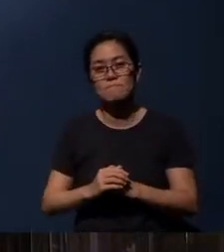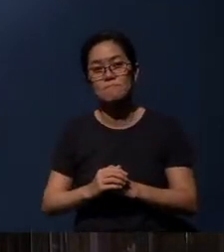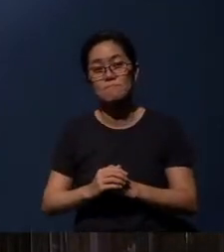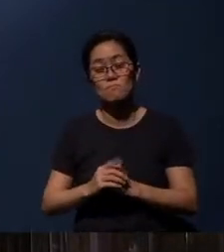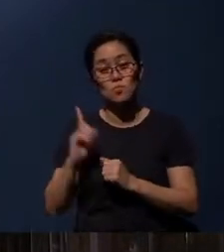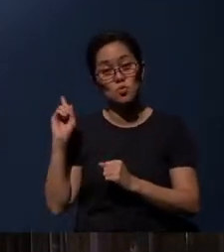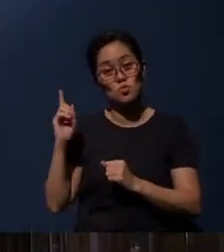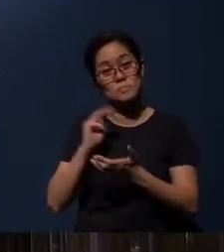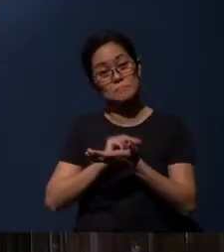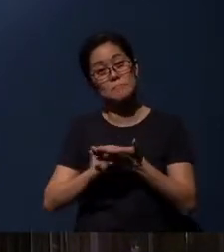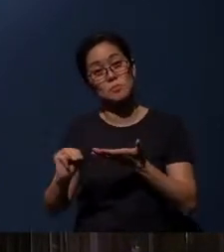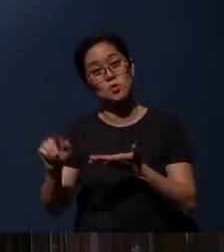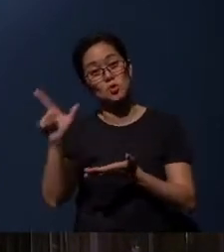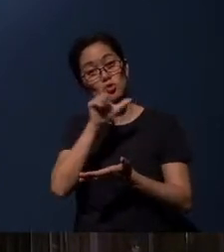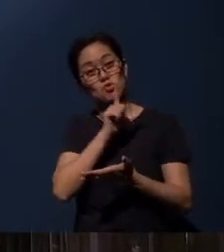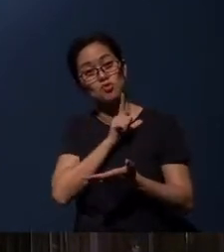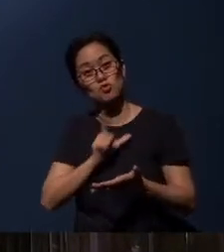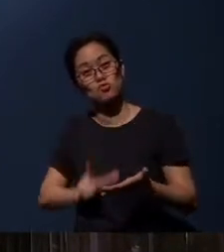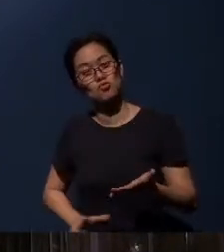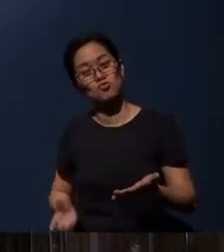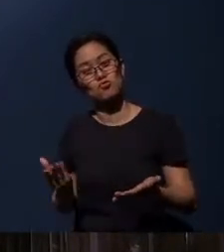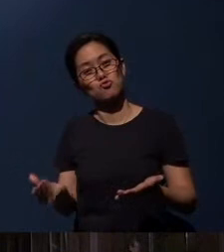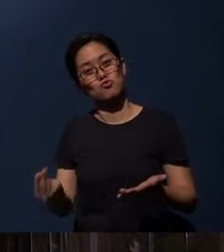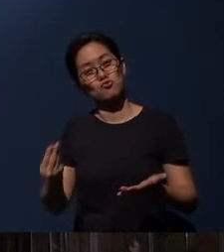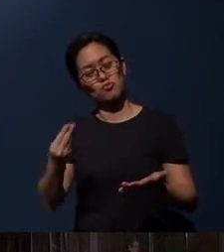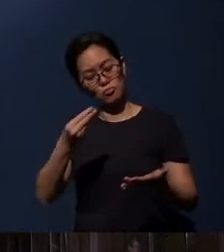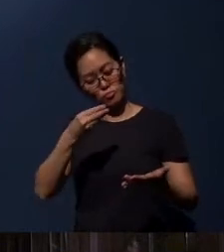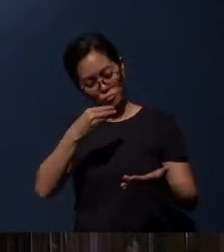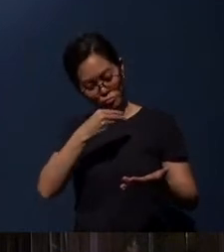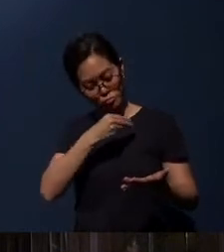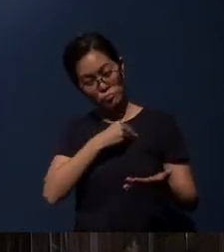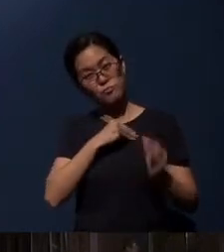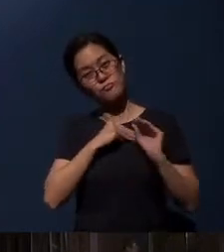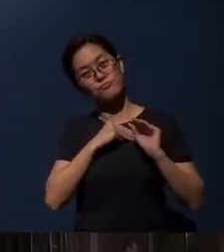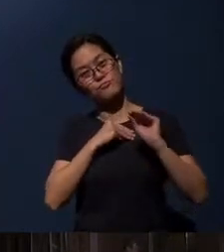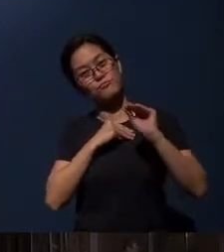that the Lord has then placed upon our own individual hearts.